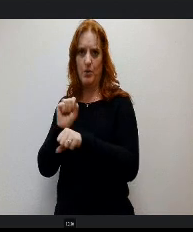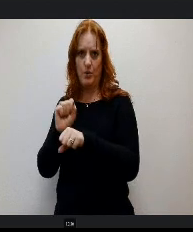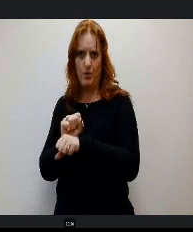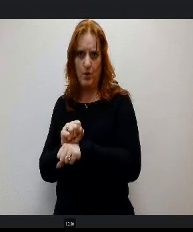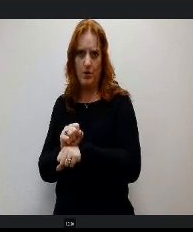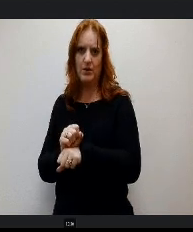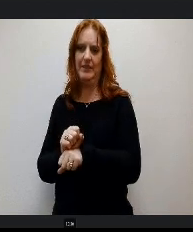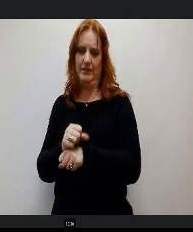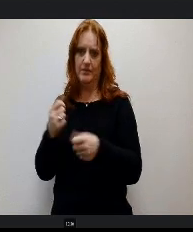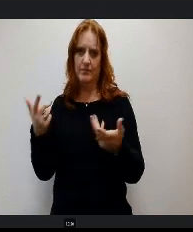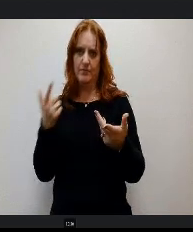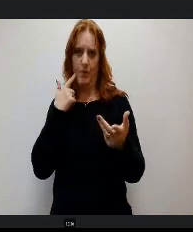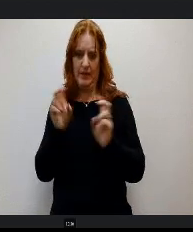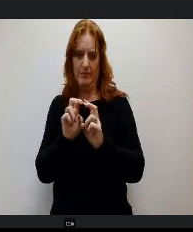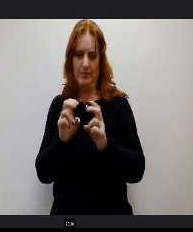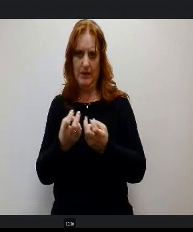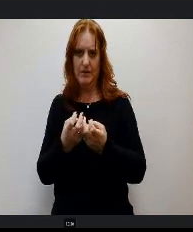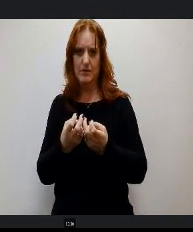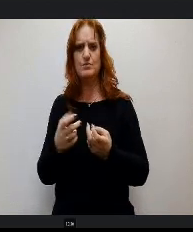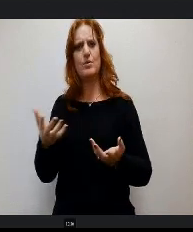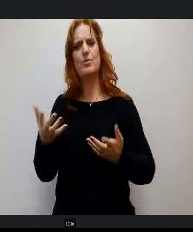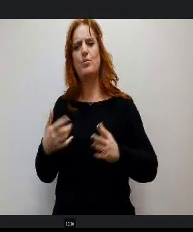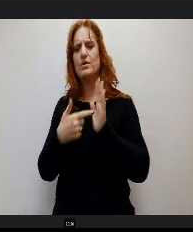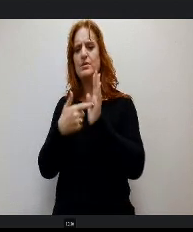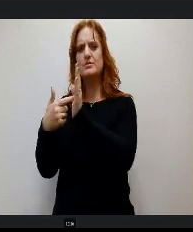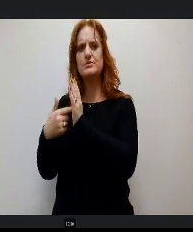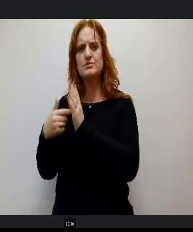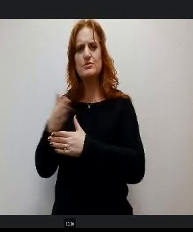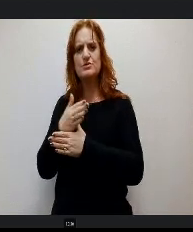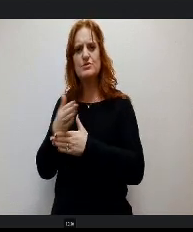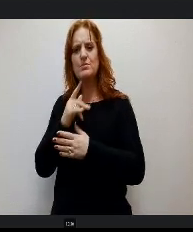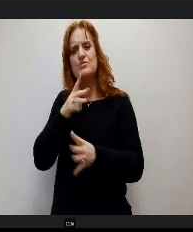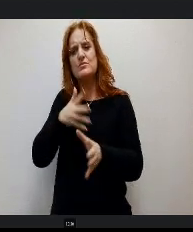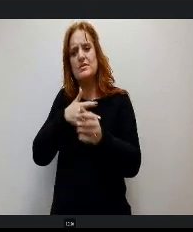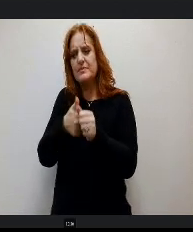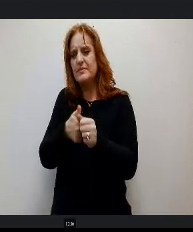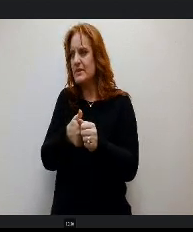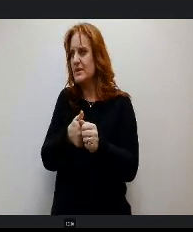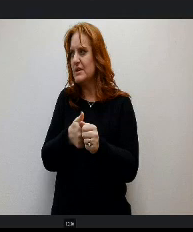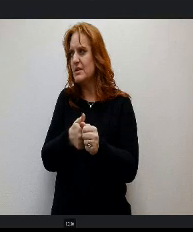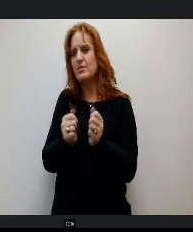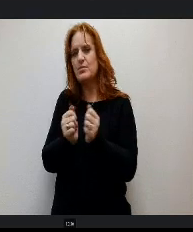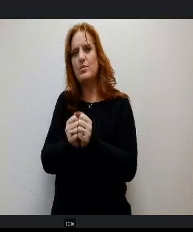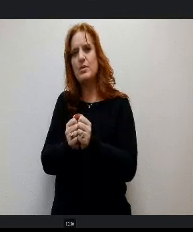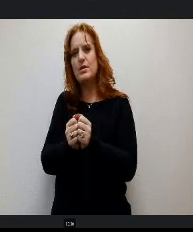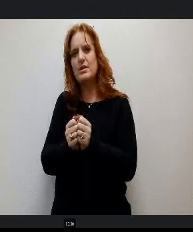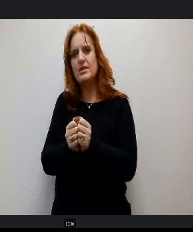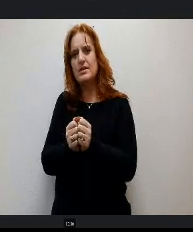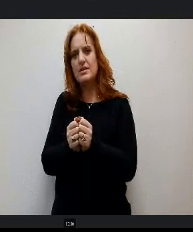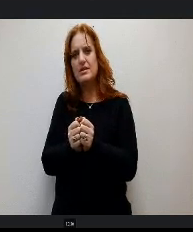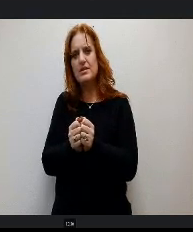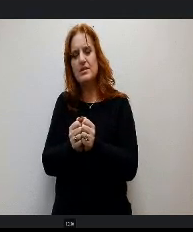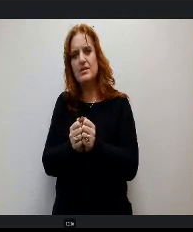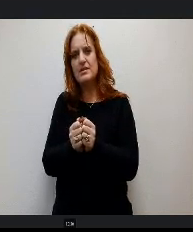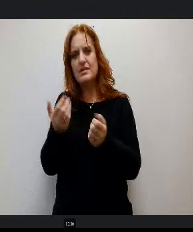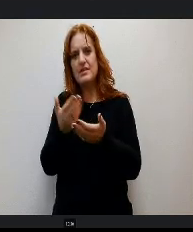So what I wanted to share with you is just an update on some of the things that have been introduced